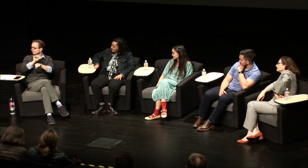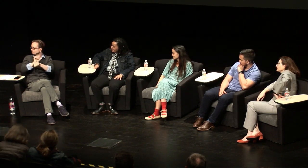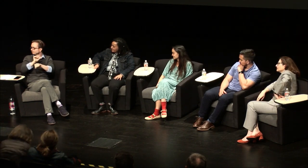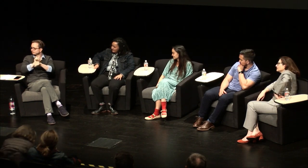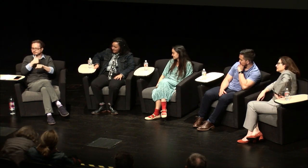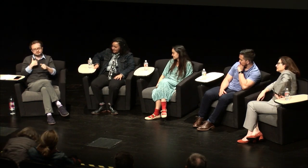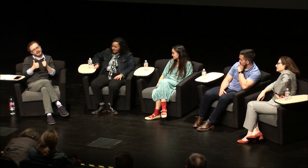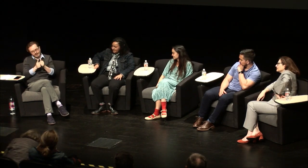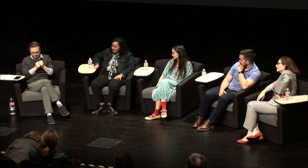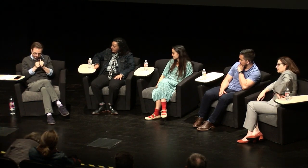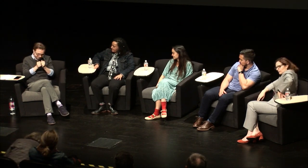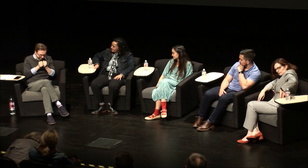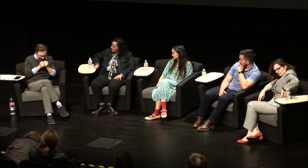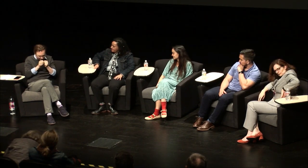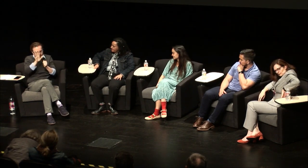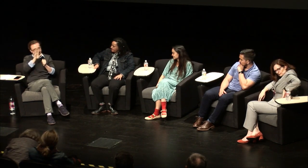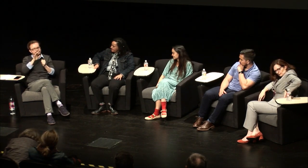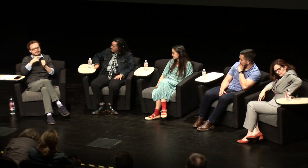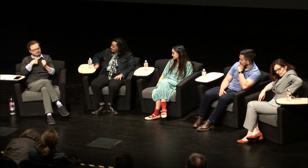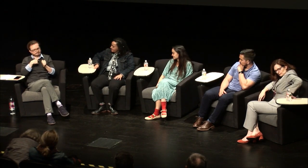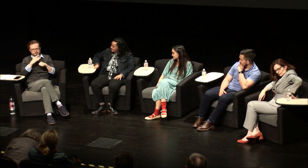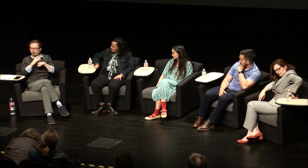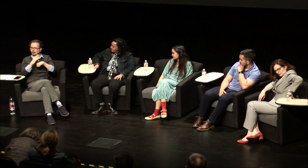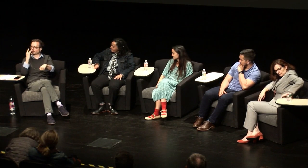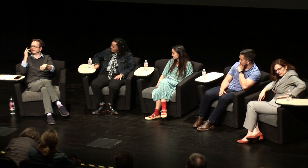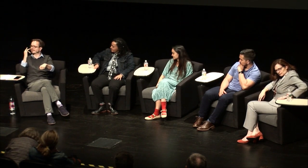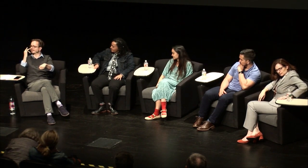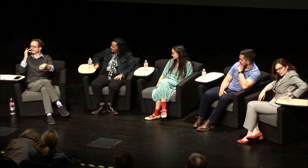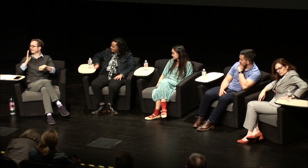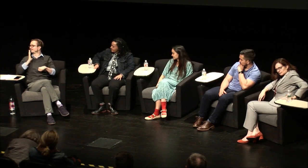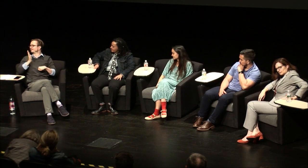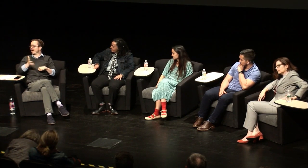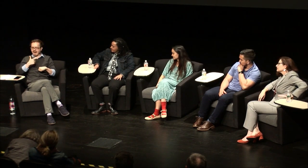worked as an interpreter I went into a job one day and a little bit early and